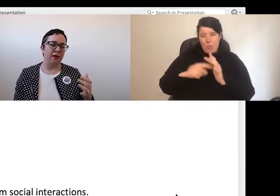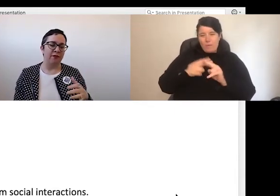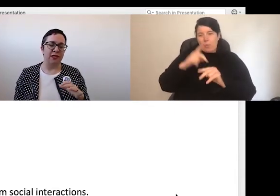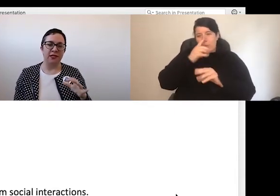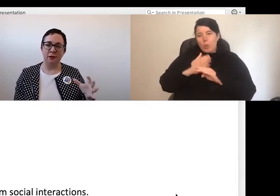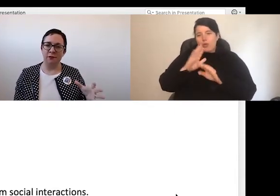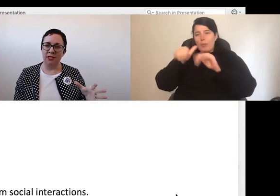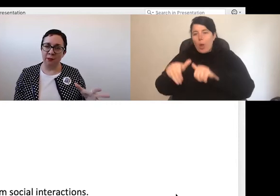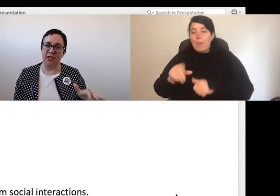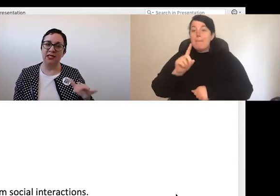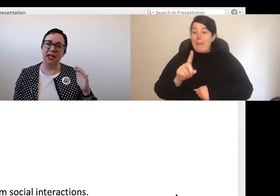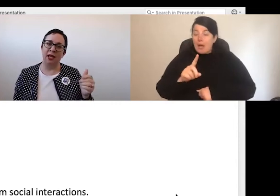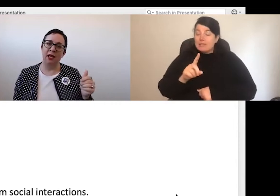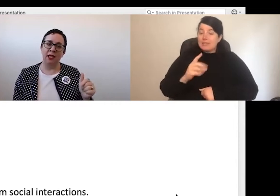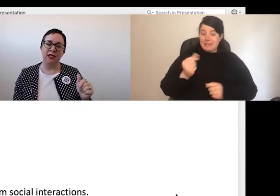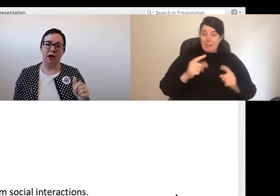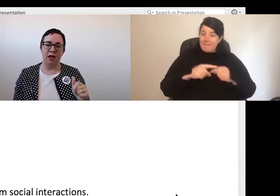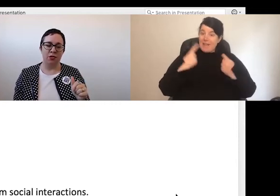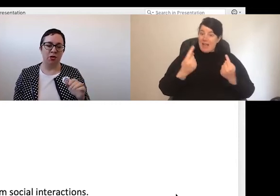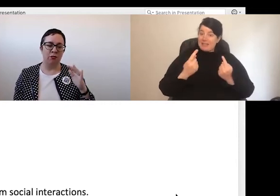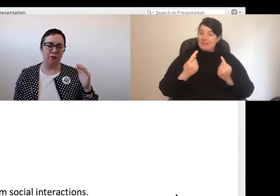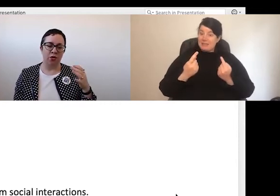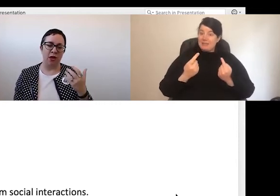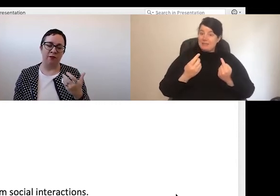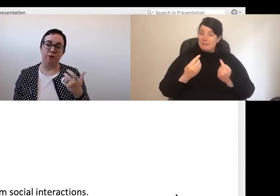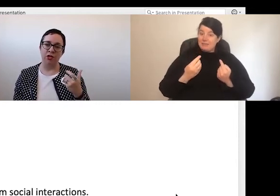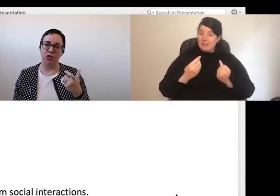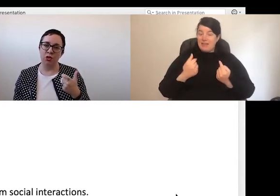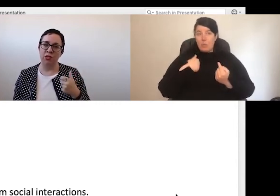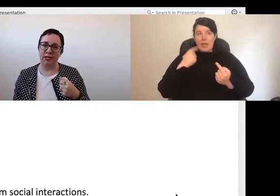However, for some - some of us, taking time to review and reduce